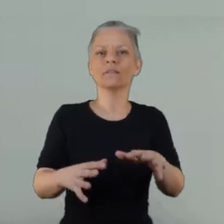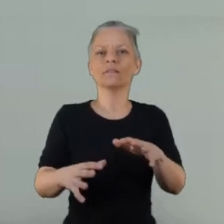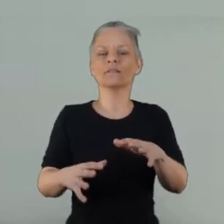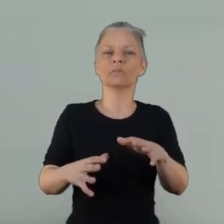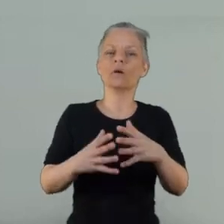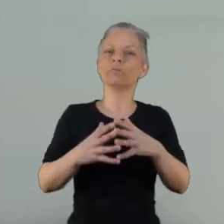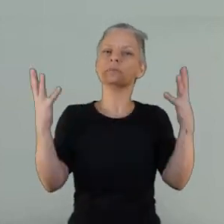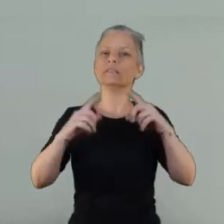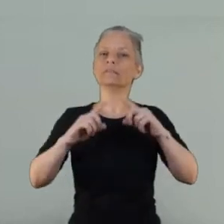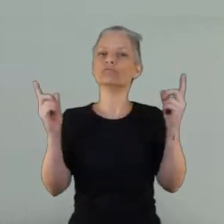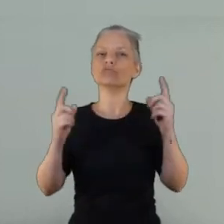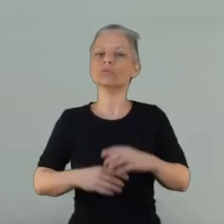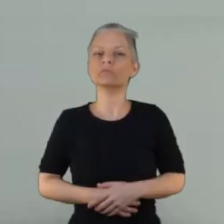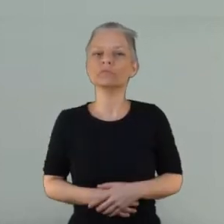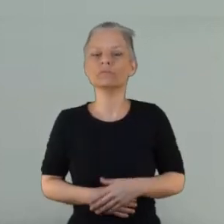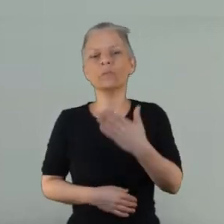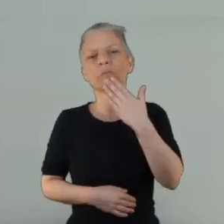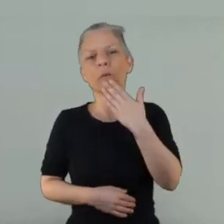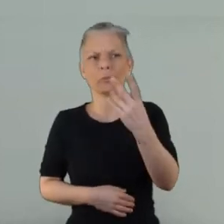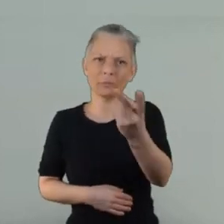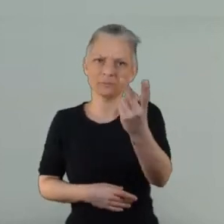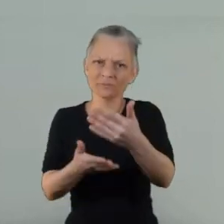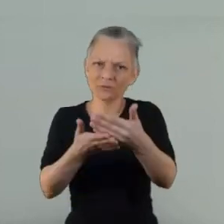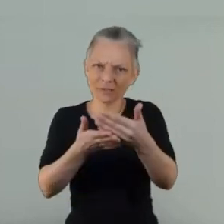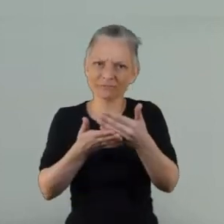the same condition they'll all have different experiences with it.